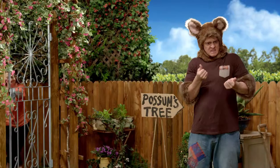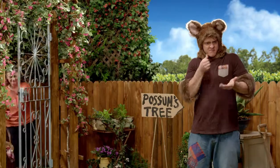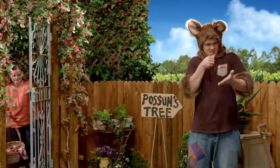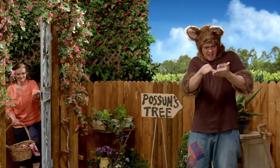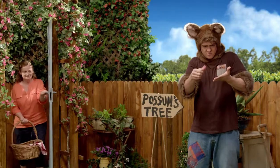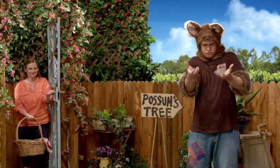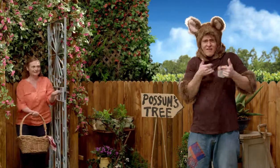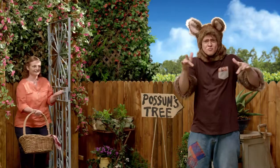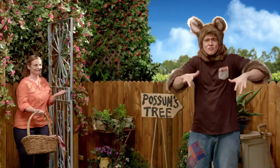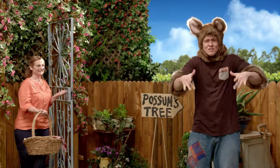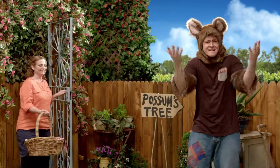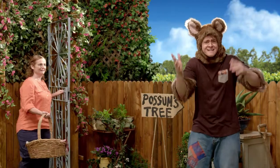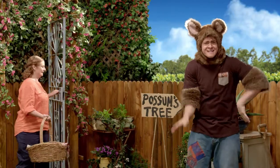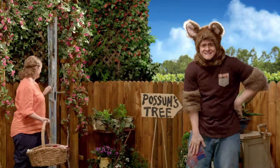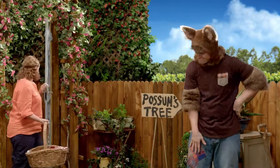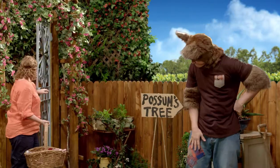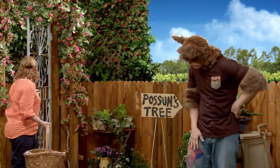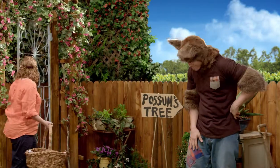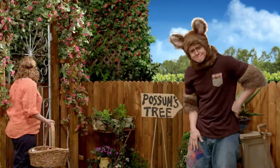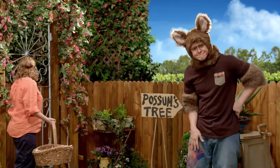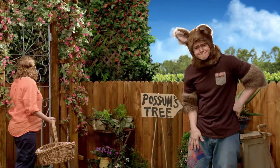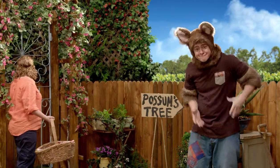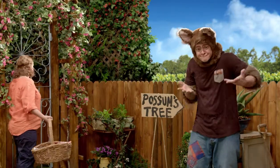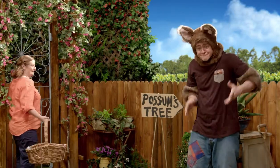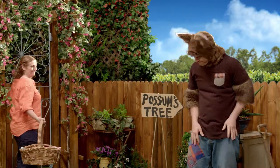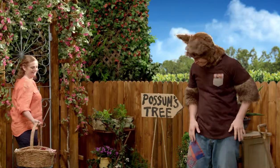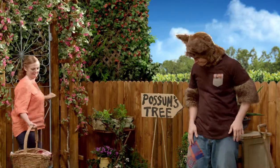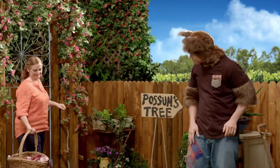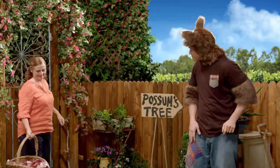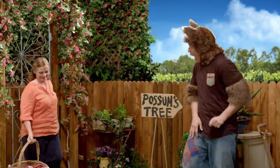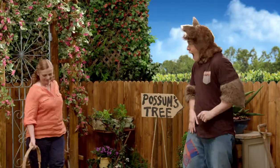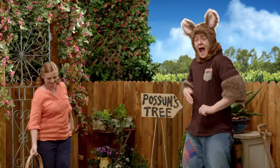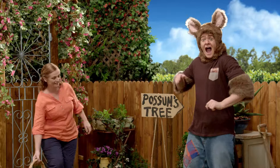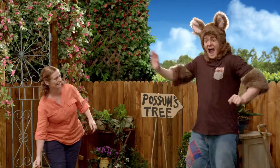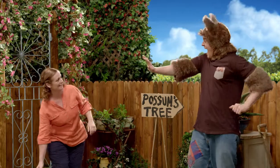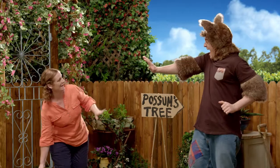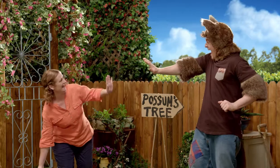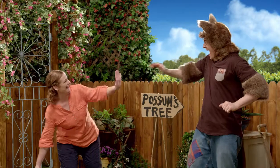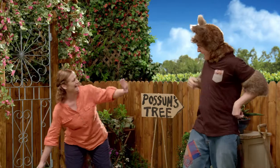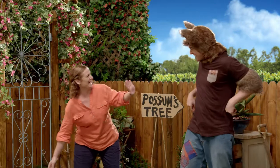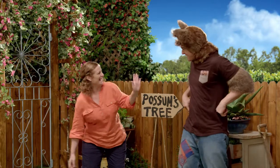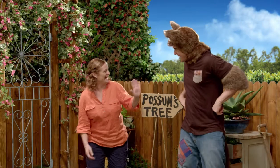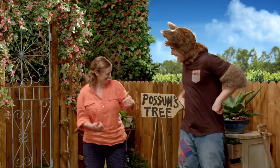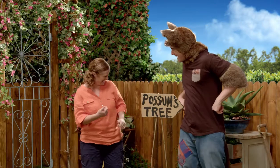I haven't received any letters yet. Hmm. Hi, Sally! Hi, Possum.